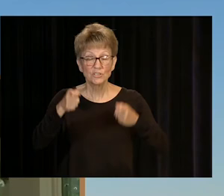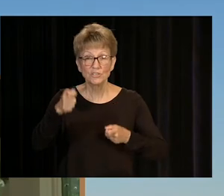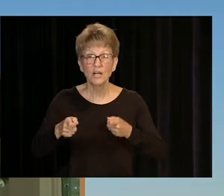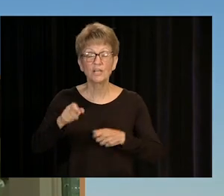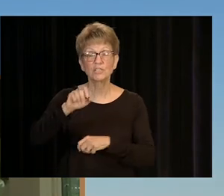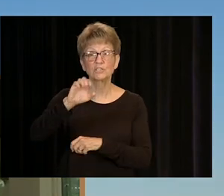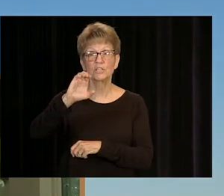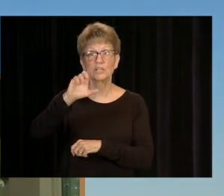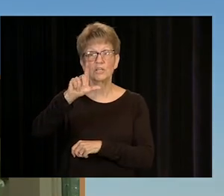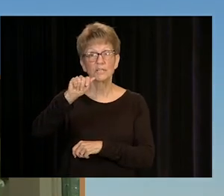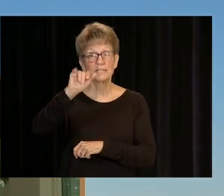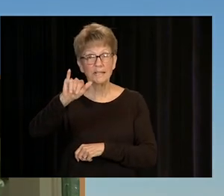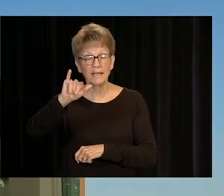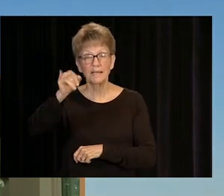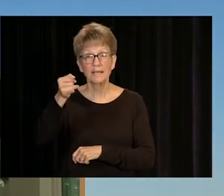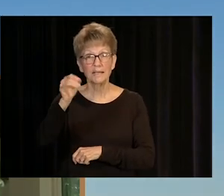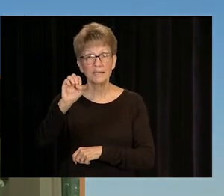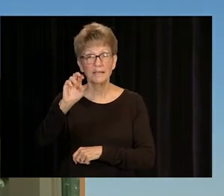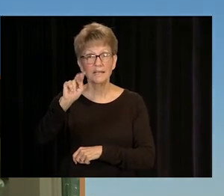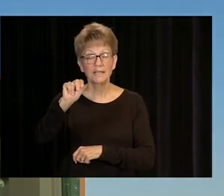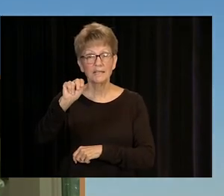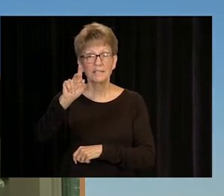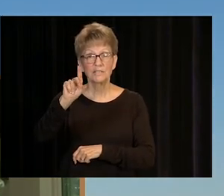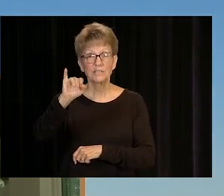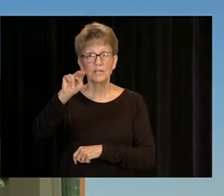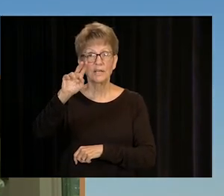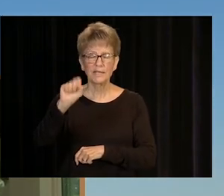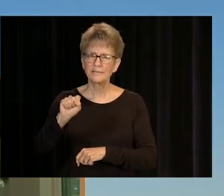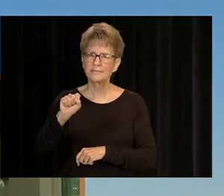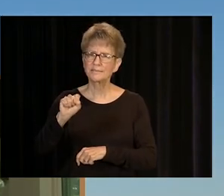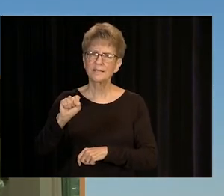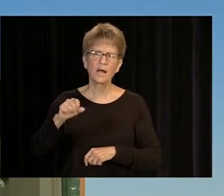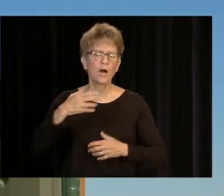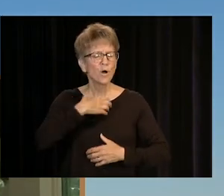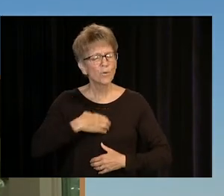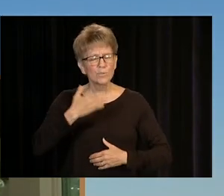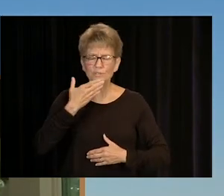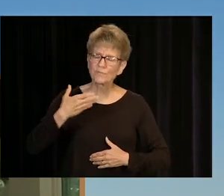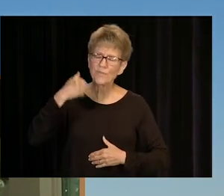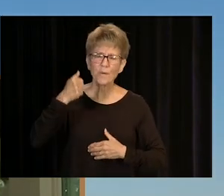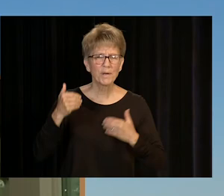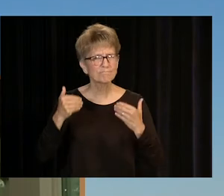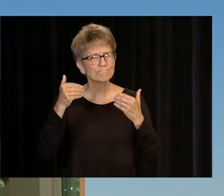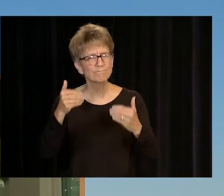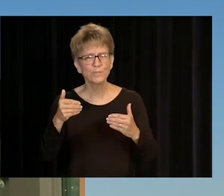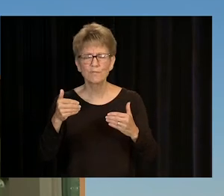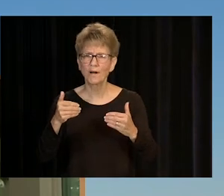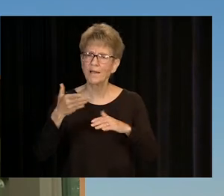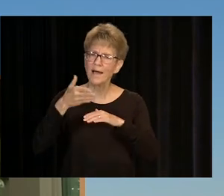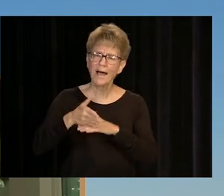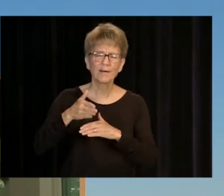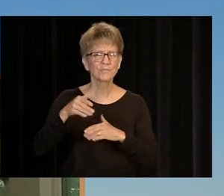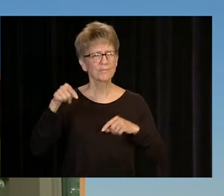WISHING YOU THE VERY BEST AS YOU MOVE TO THIS NEXT PHASE IN YOUR LIFE AFTER THIS MOMENTOUS ACHIEVEMENT.